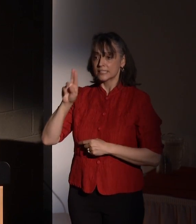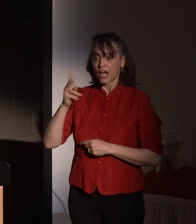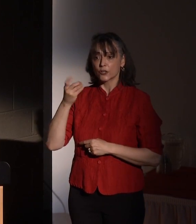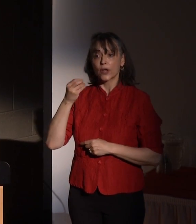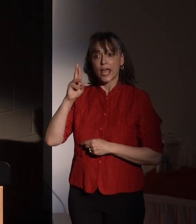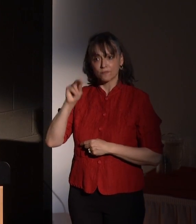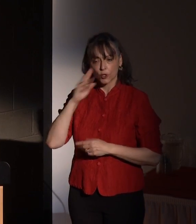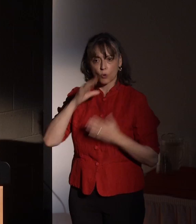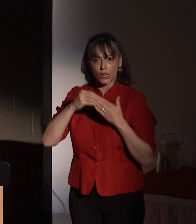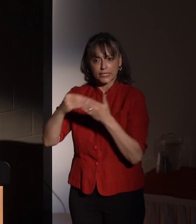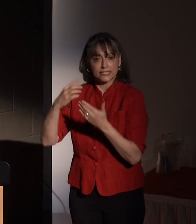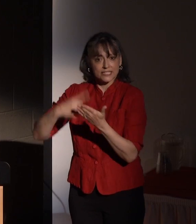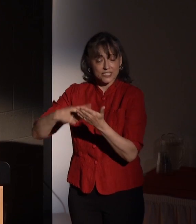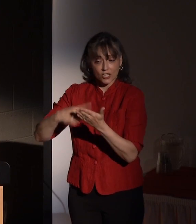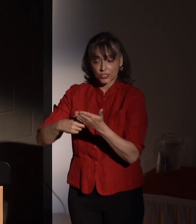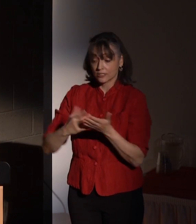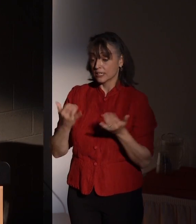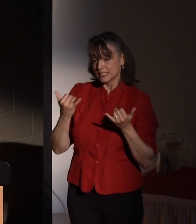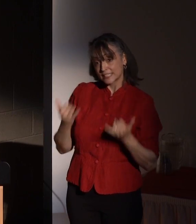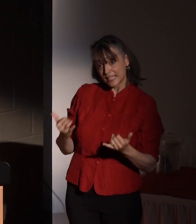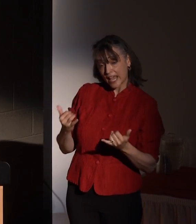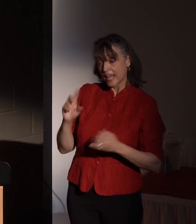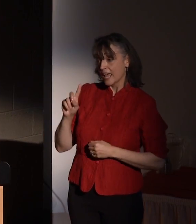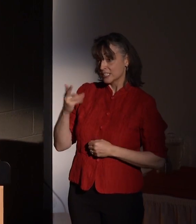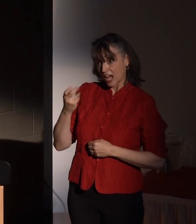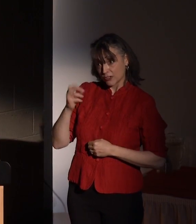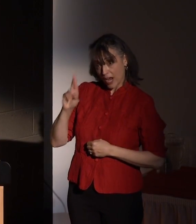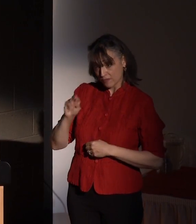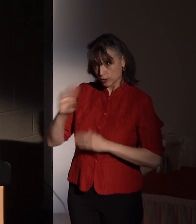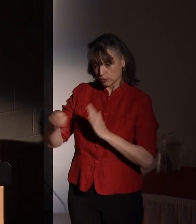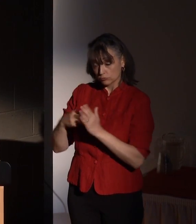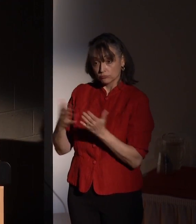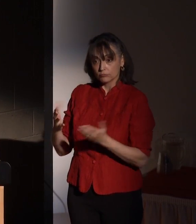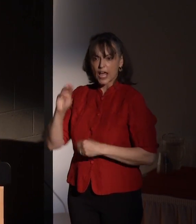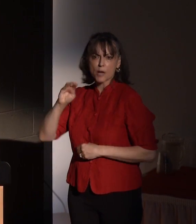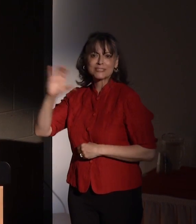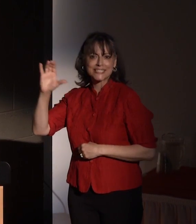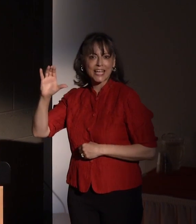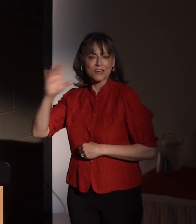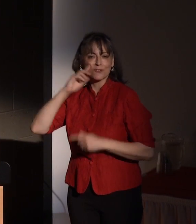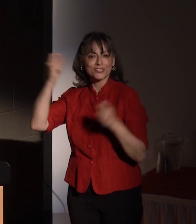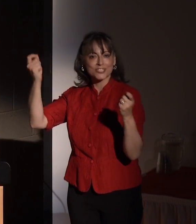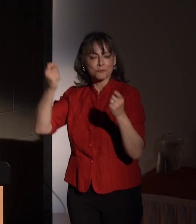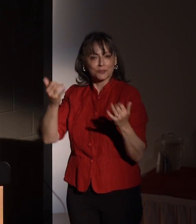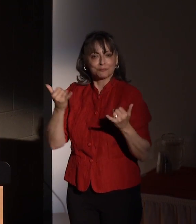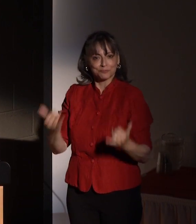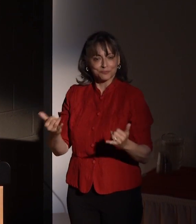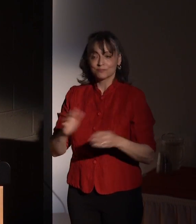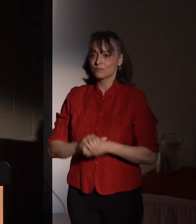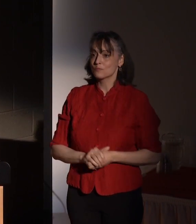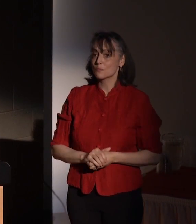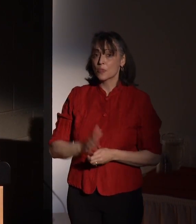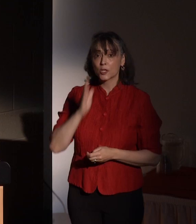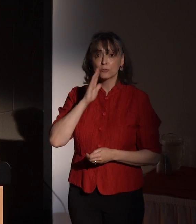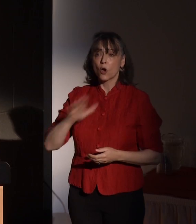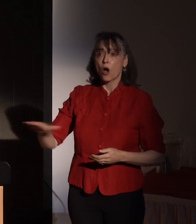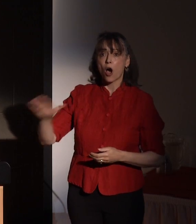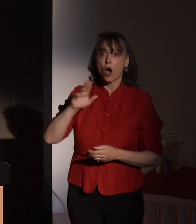Today, Dr. Haefner has another role: MC for the ceremony. While the university at large lays claim to fostering